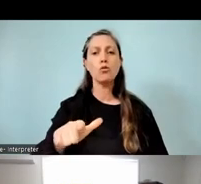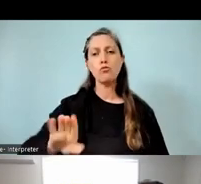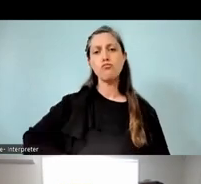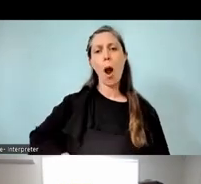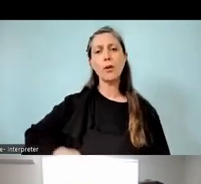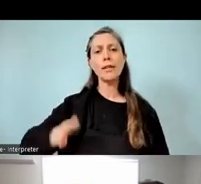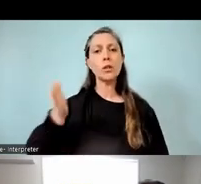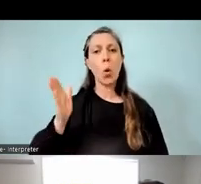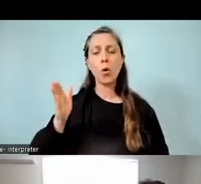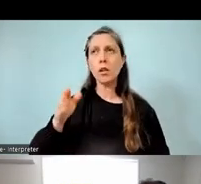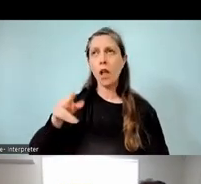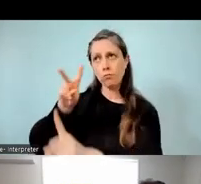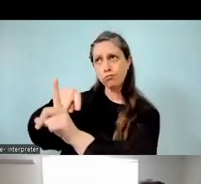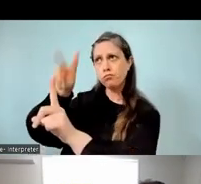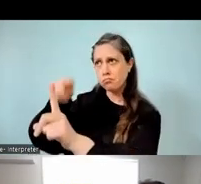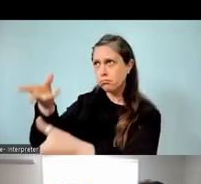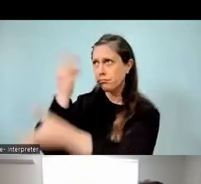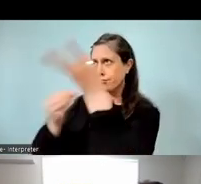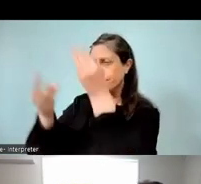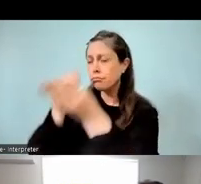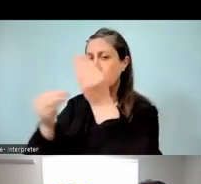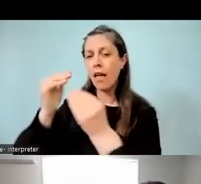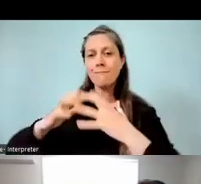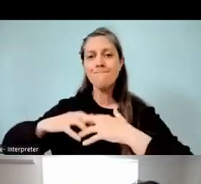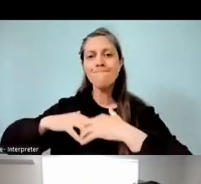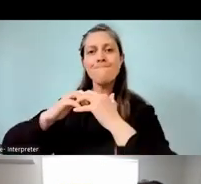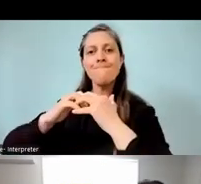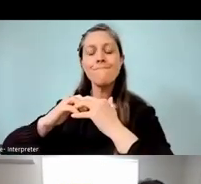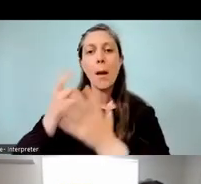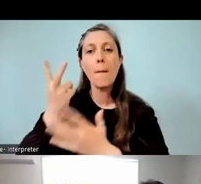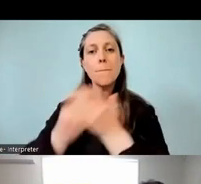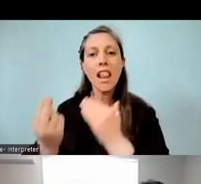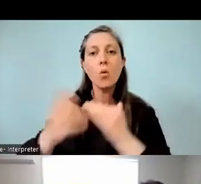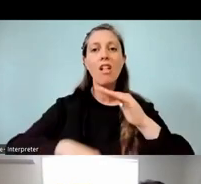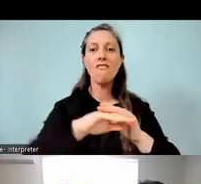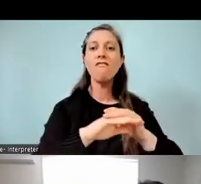And obviously, they were well established rumaki, both bilingual and full immersion education,